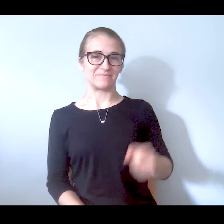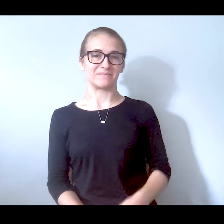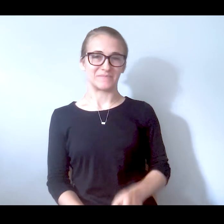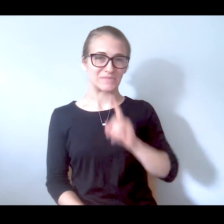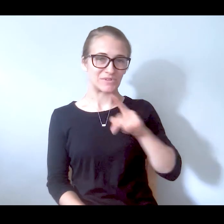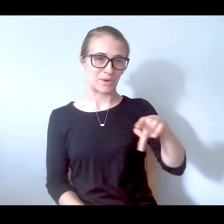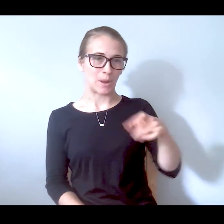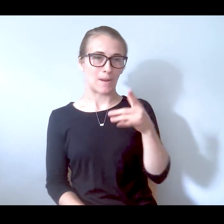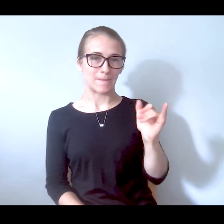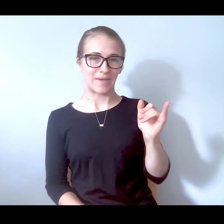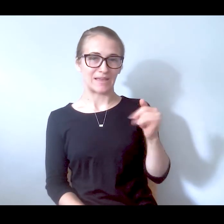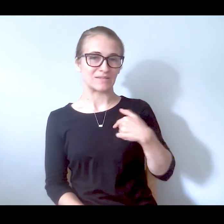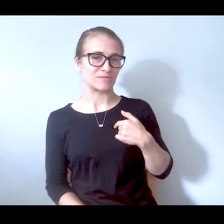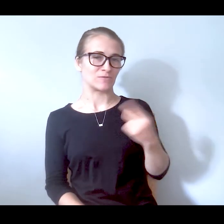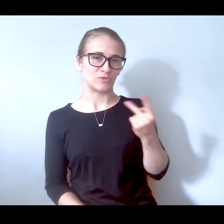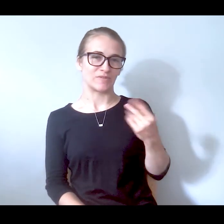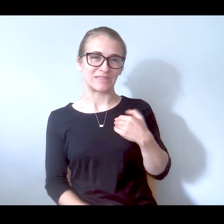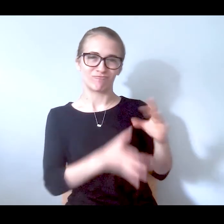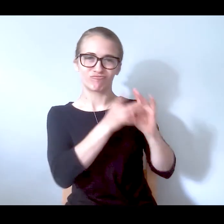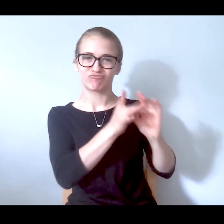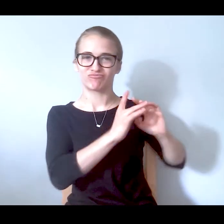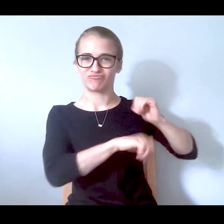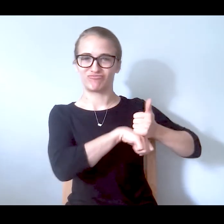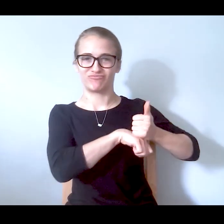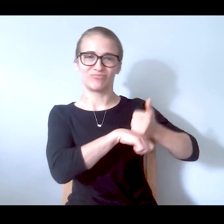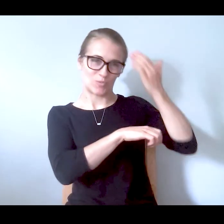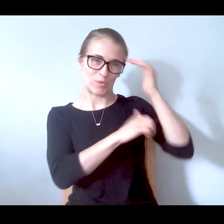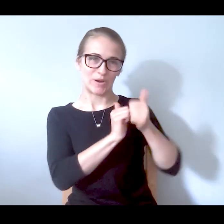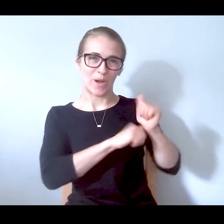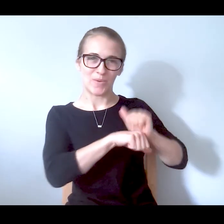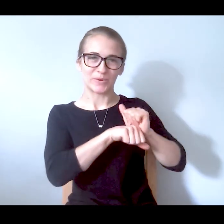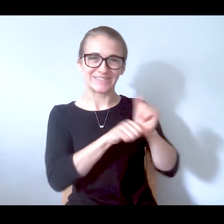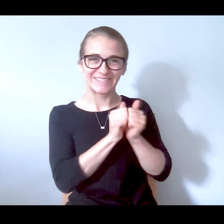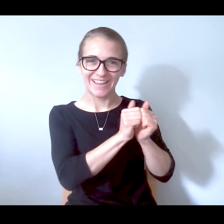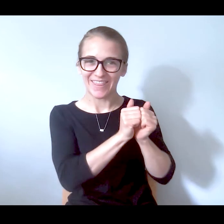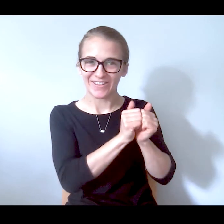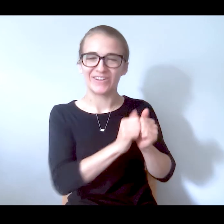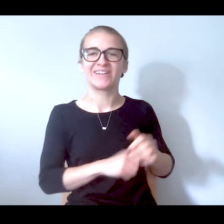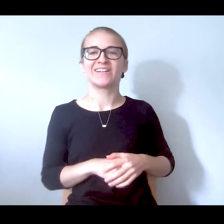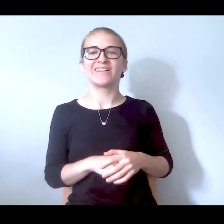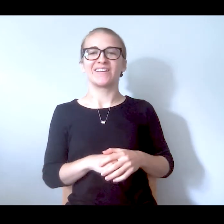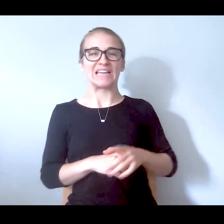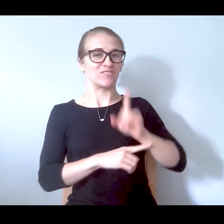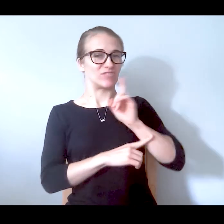Awesome. No worries. So Peggy and I already have a longstanding relationship, we know how to work together.